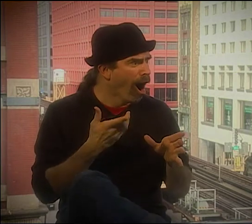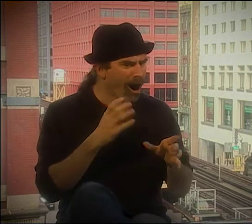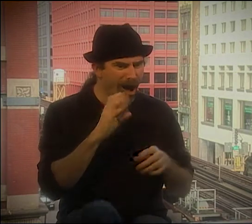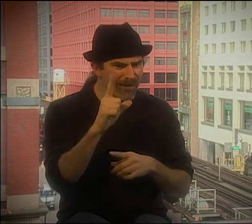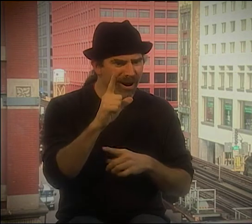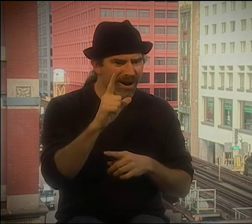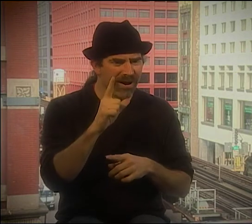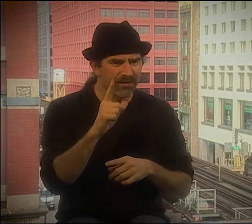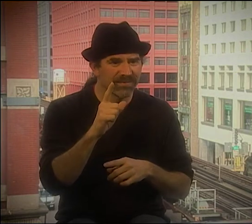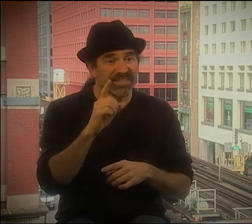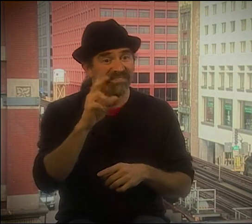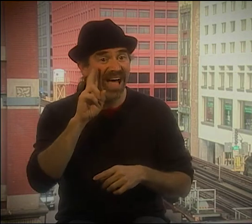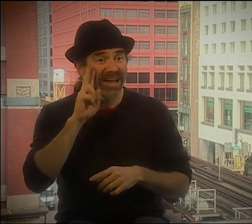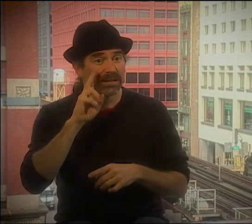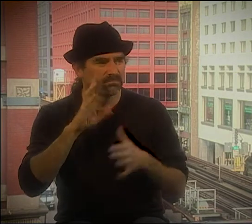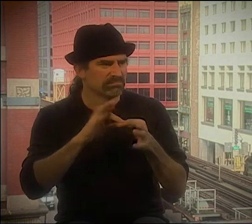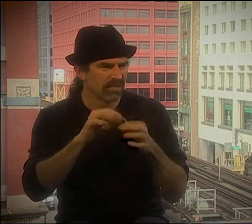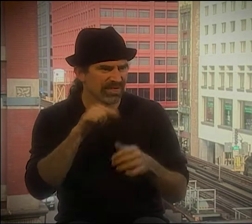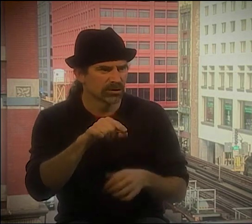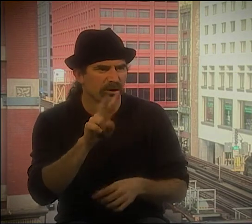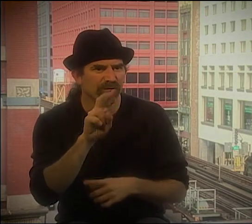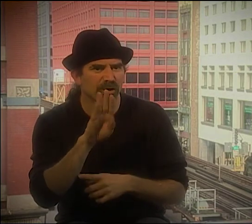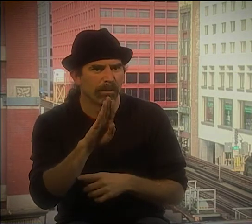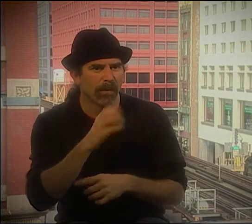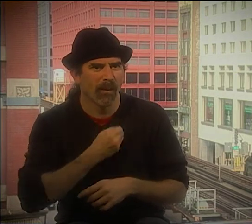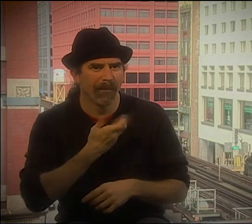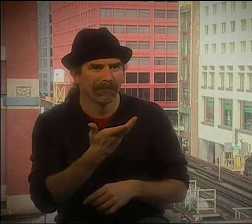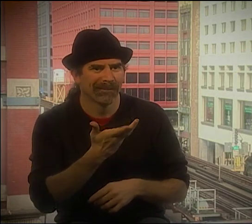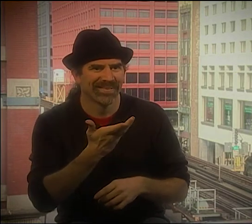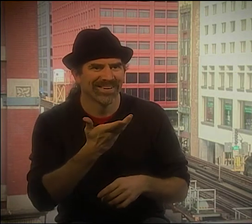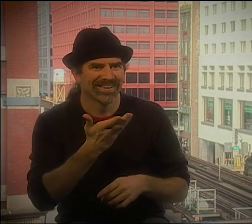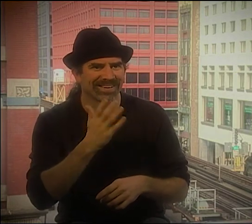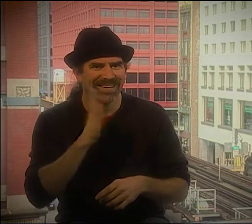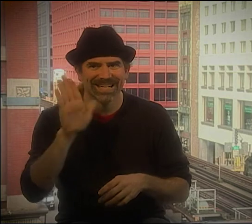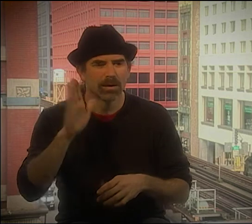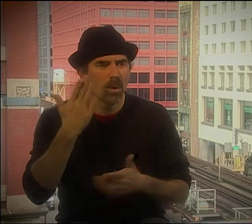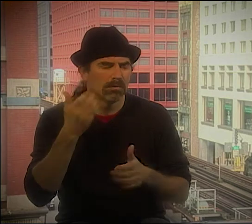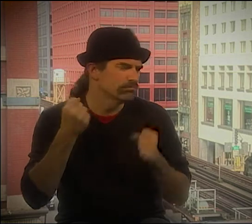THEY TEND TO PLAY MORE WITH CLASSIFIERS BECAUSE THAT'S MORE IN THEIR VERNACULAR.